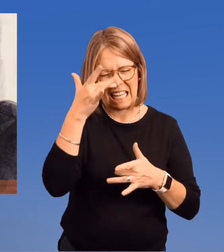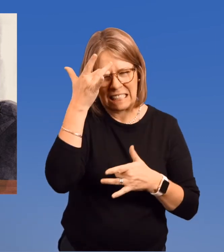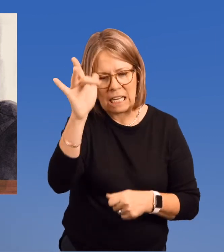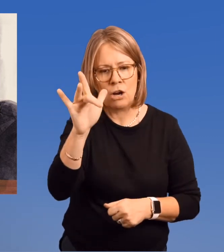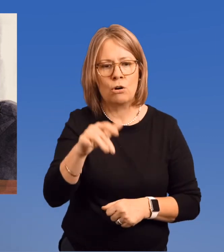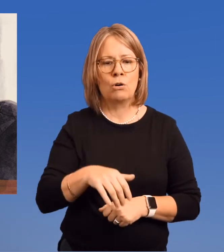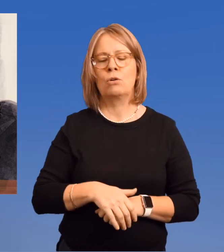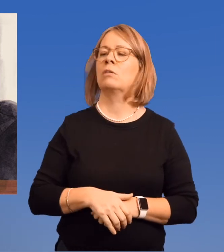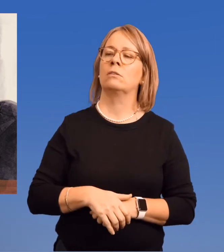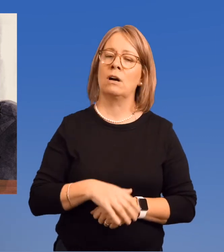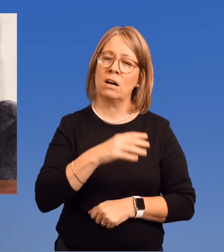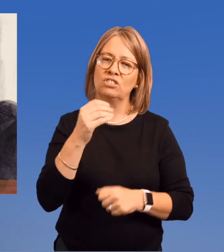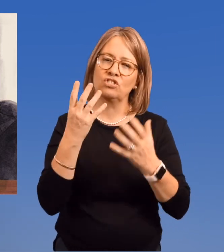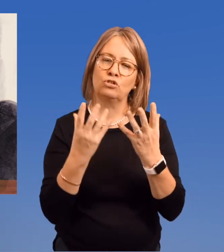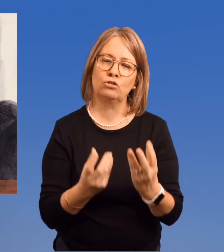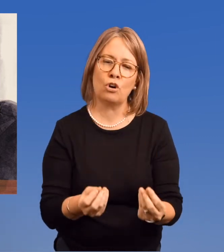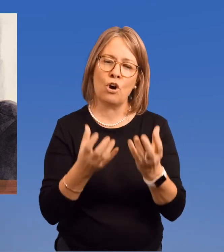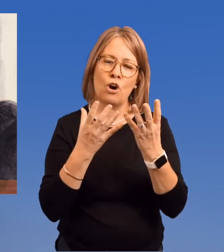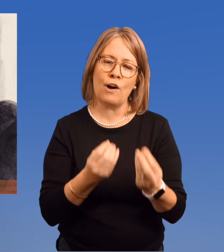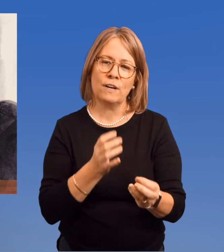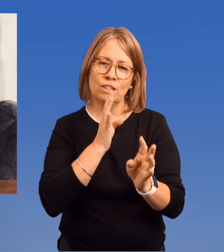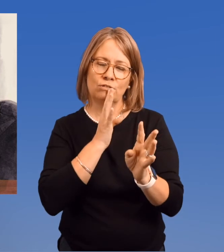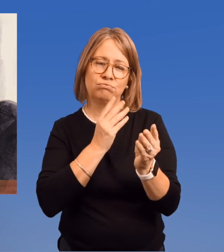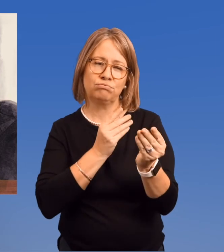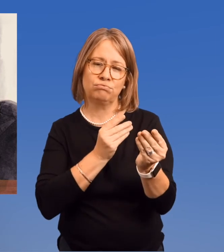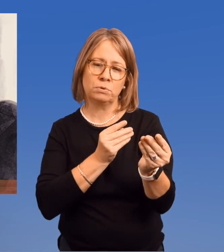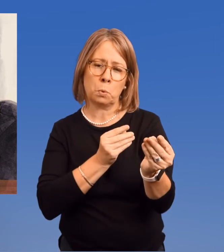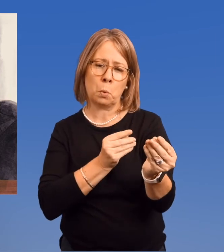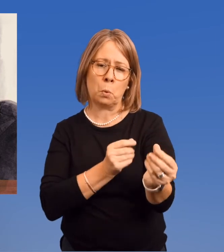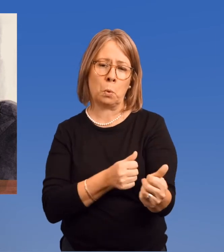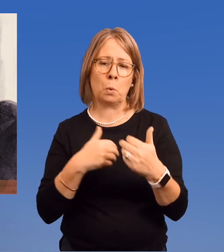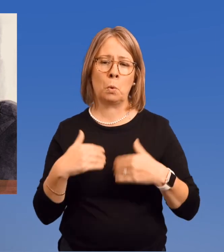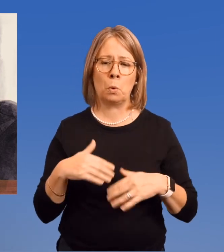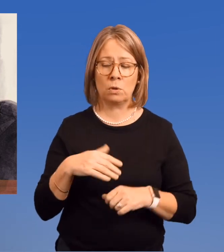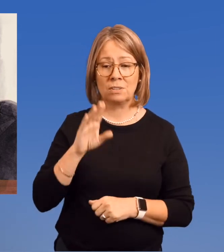intelligence, and a soft spoken manner.